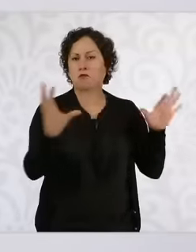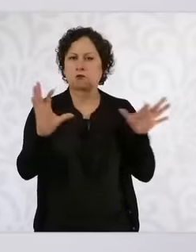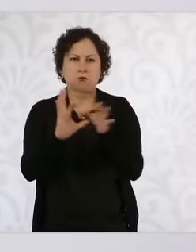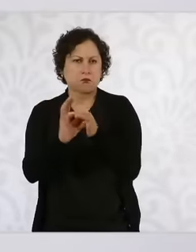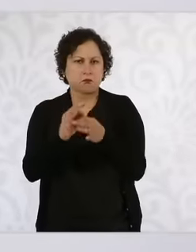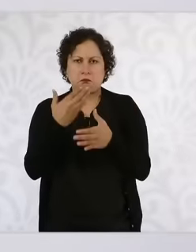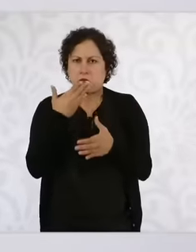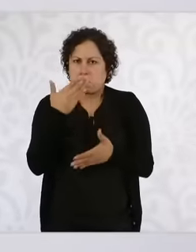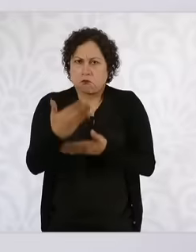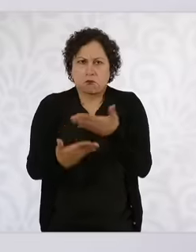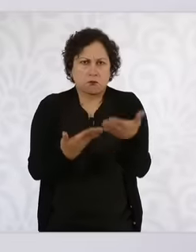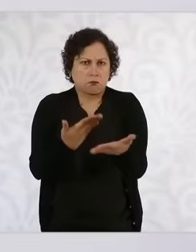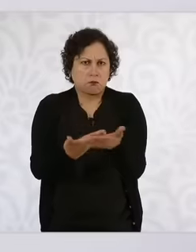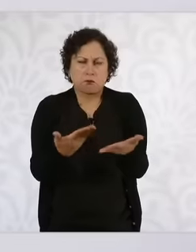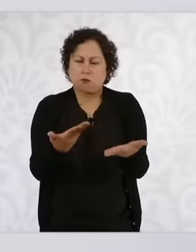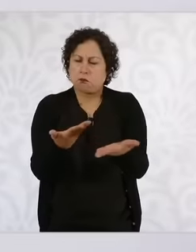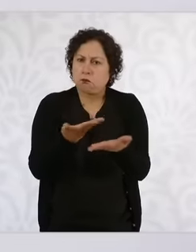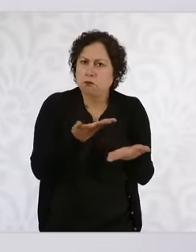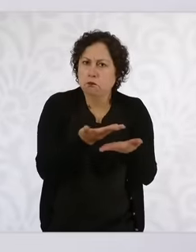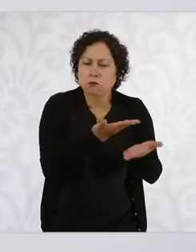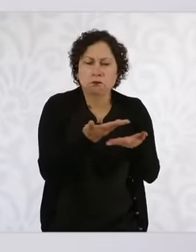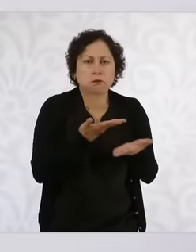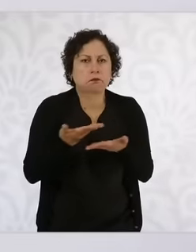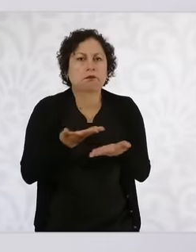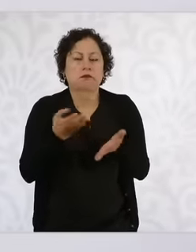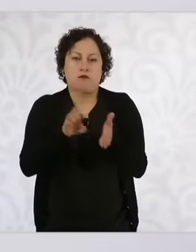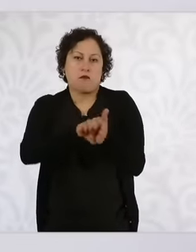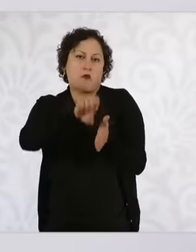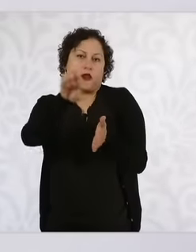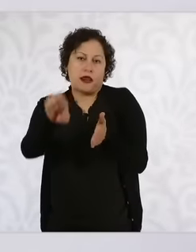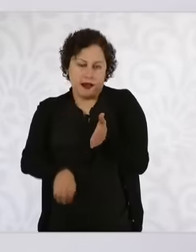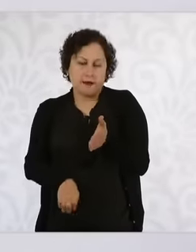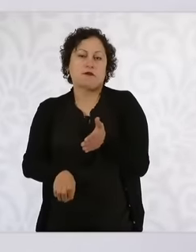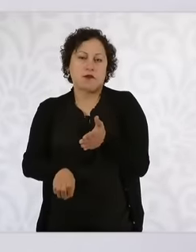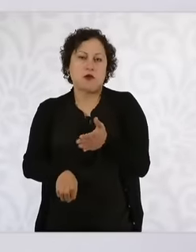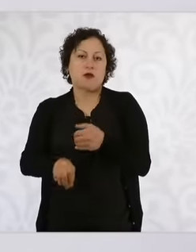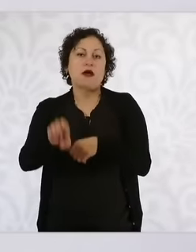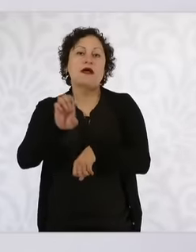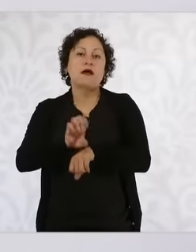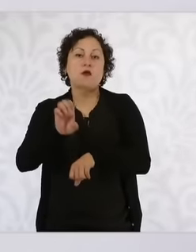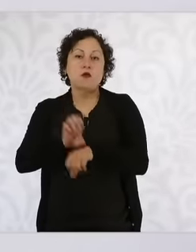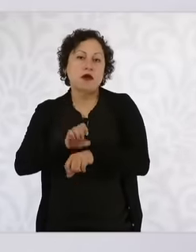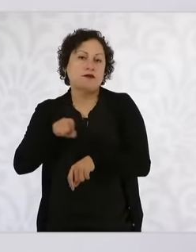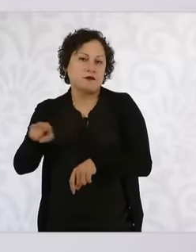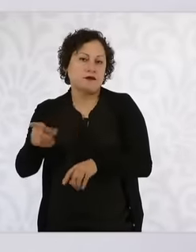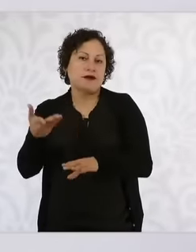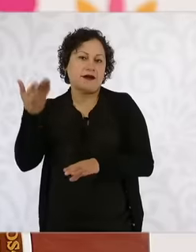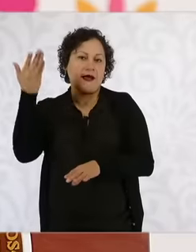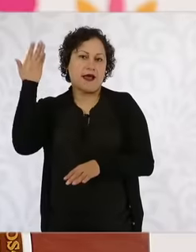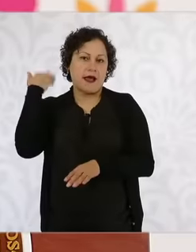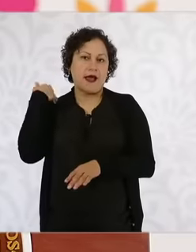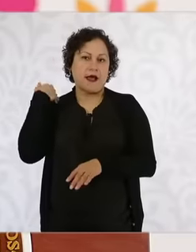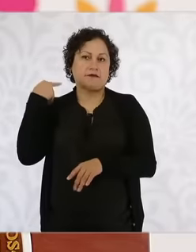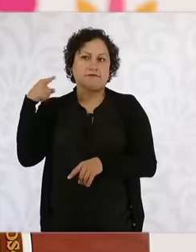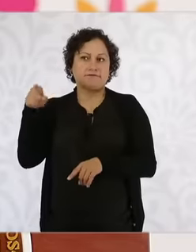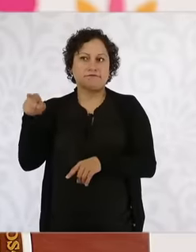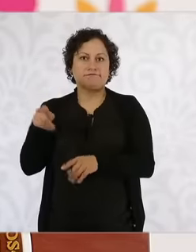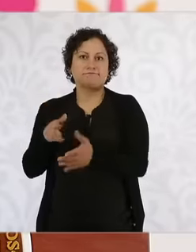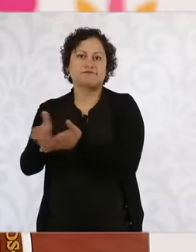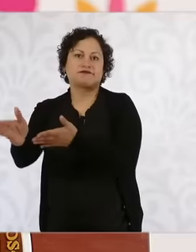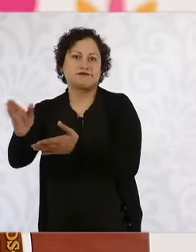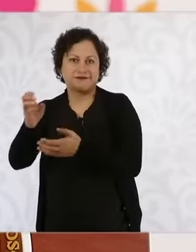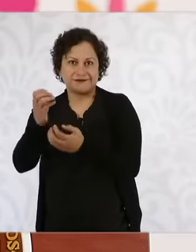where, uh, like Ecuador, for example, where there was an invasion of our sovereignty and